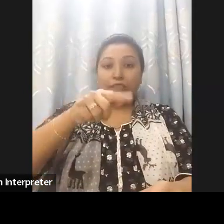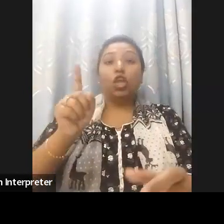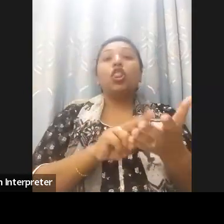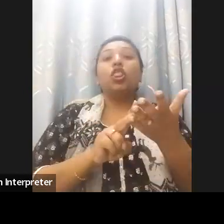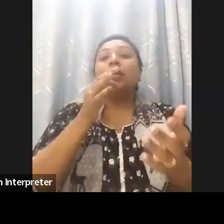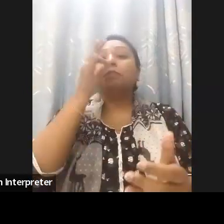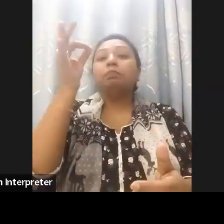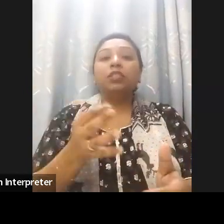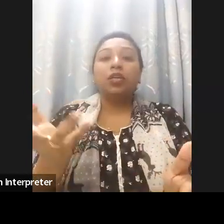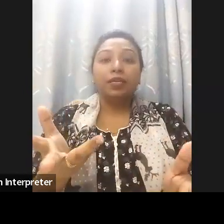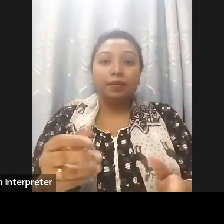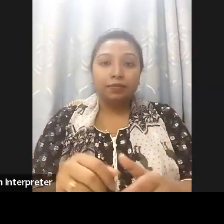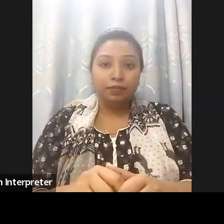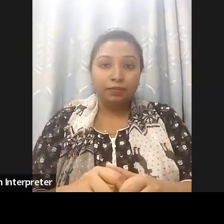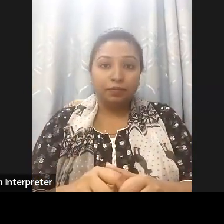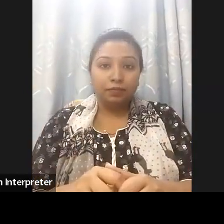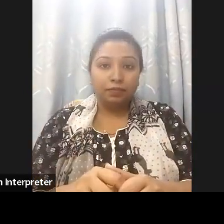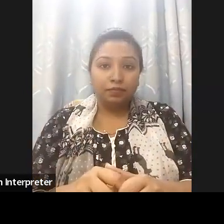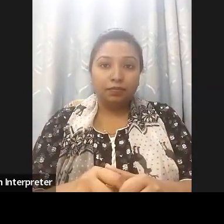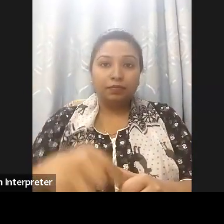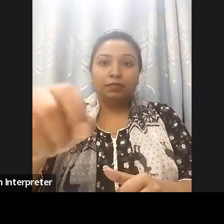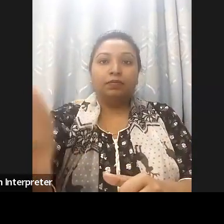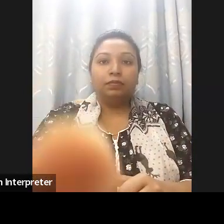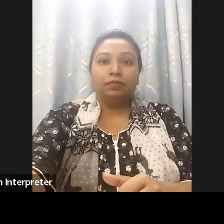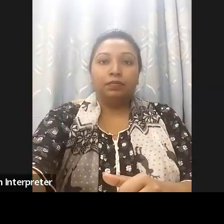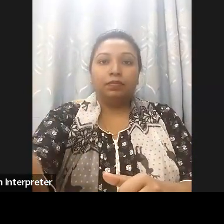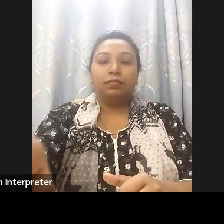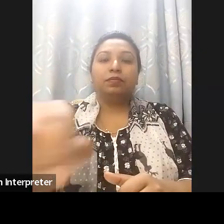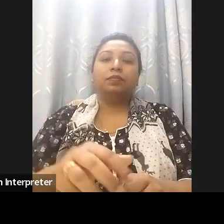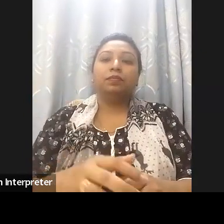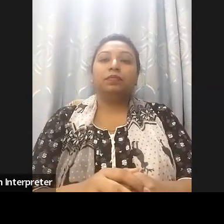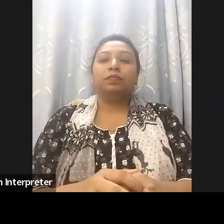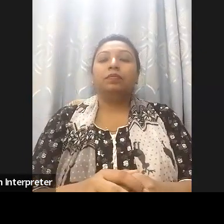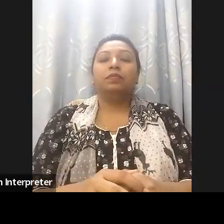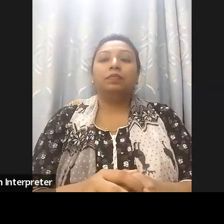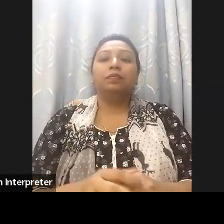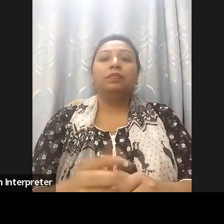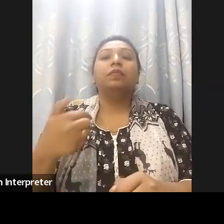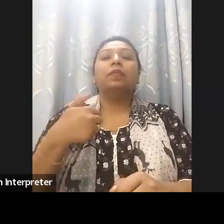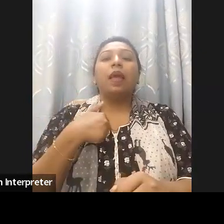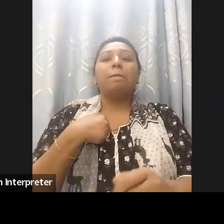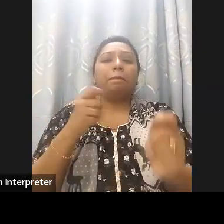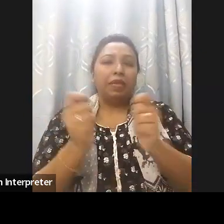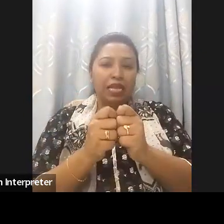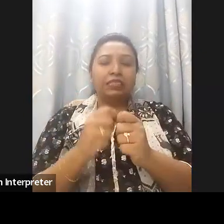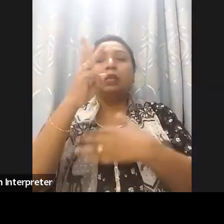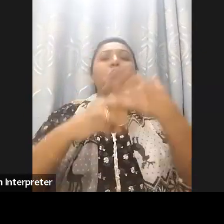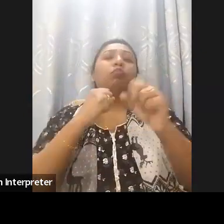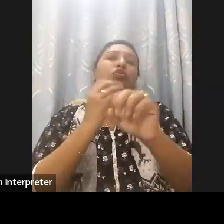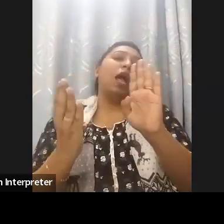I joined G3ict two years ago coming from the disability advocacy movement and one